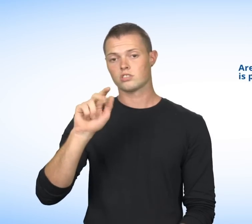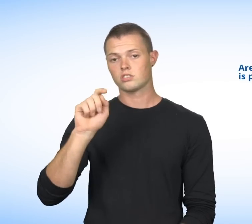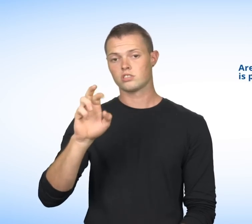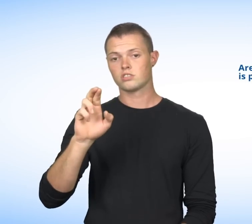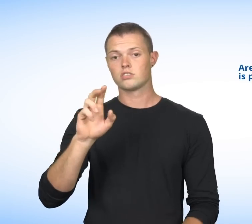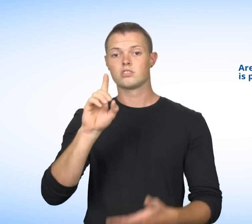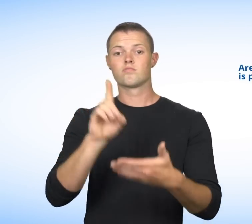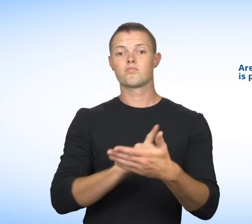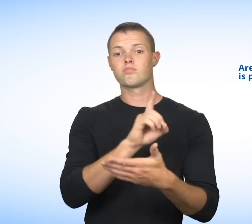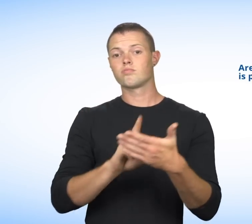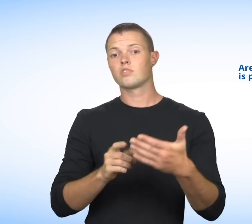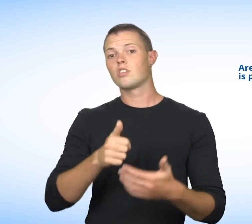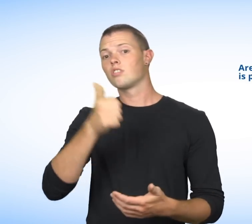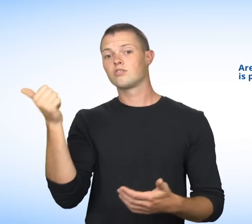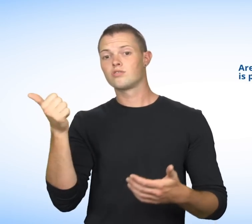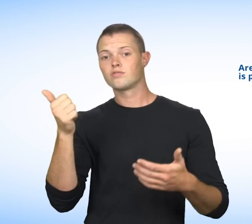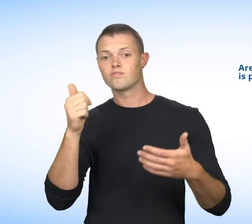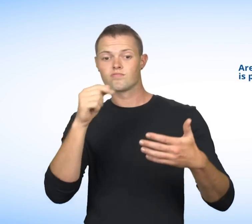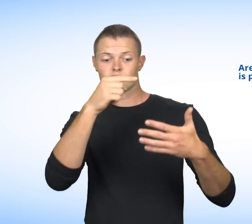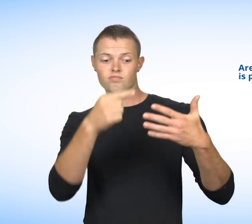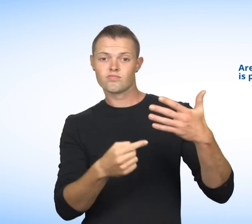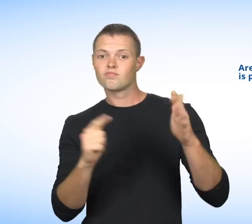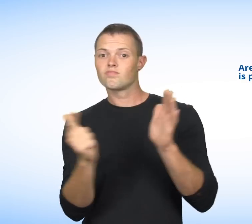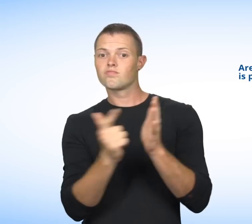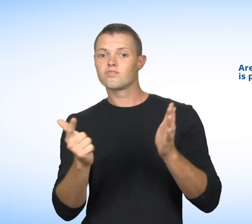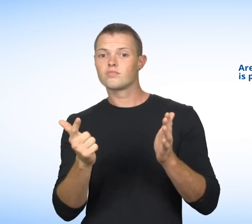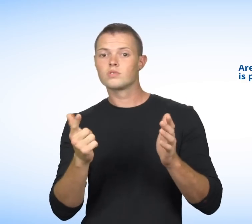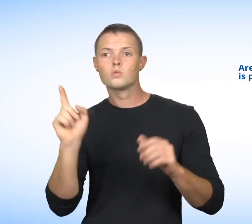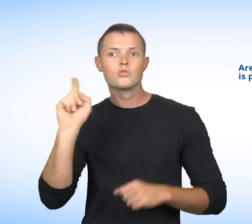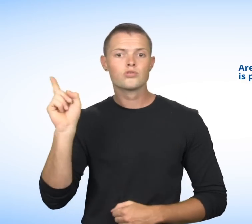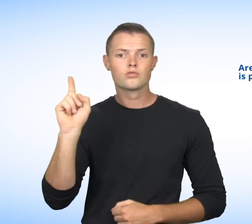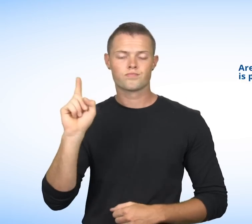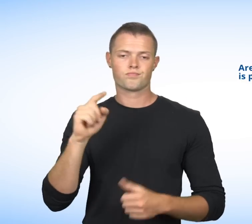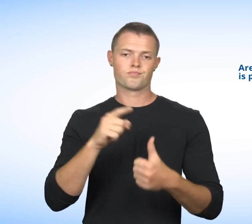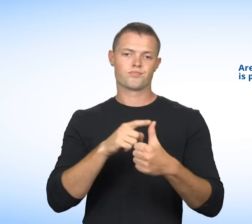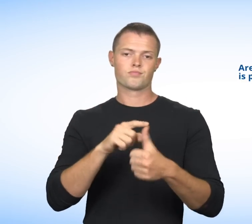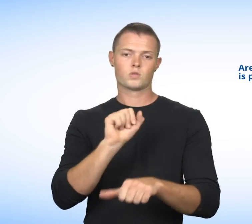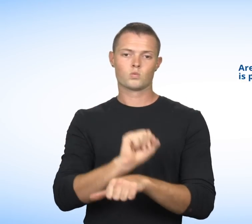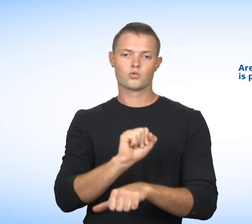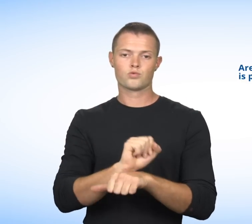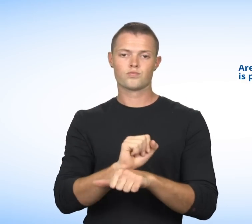Discrimination is prohibited by the Charter in the following areas: